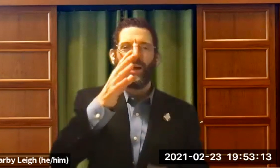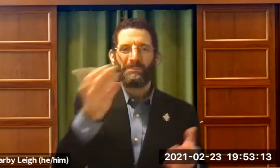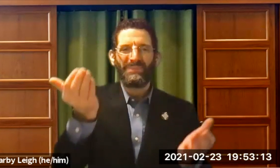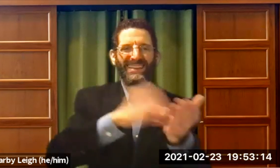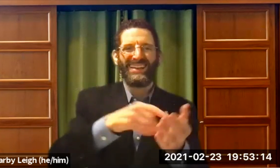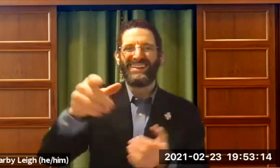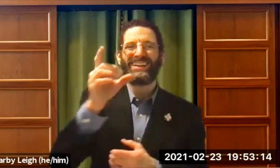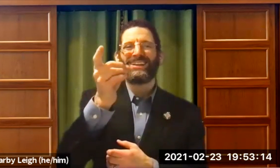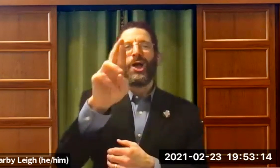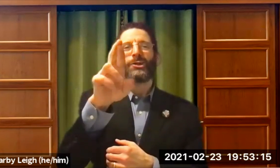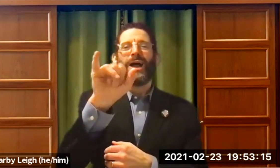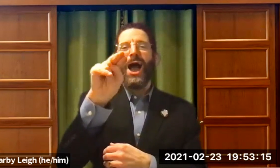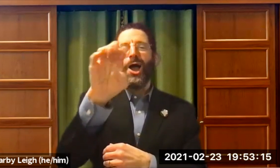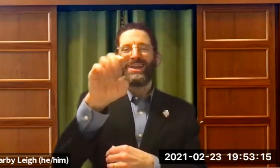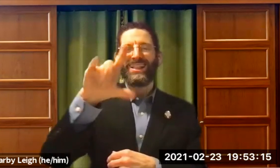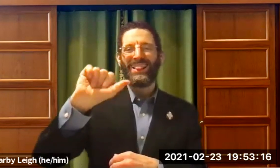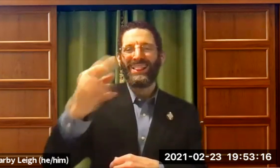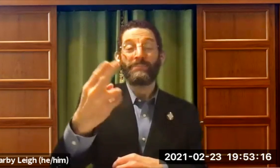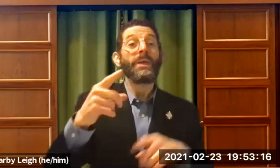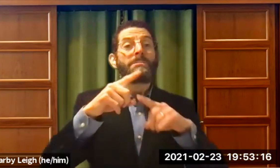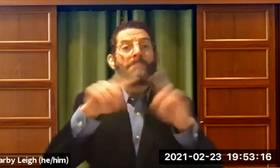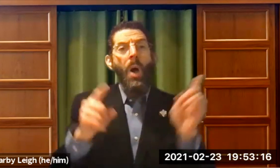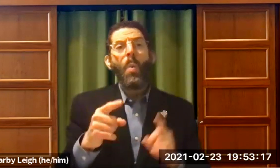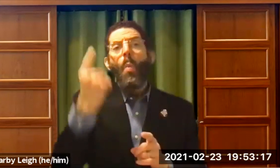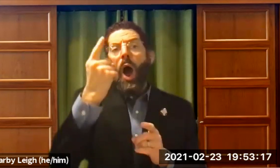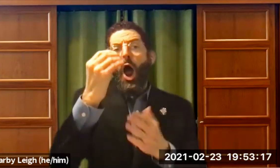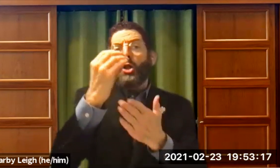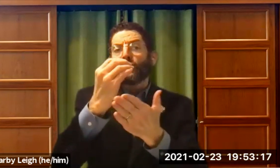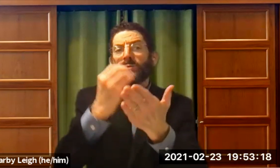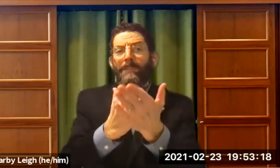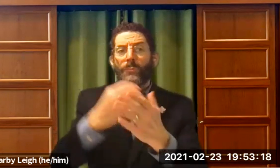, who? My mother, again. Dr. Irene L eigh.